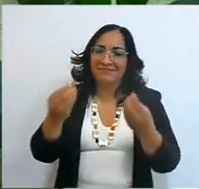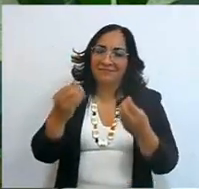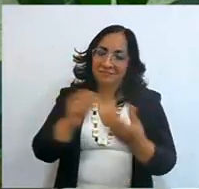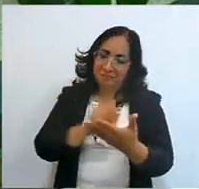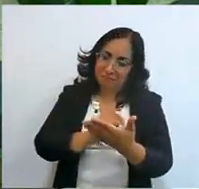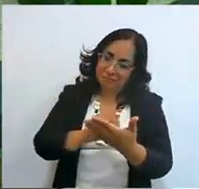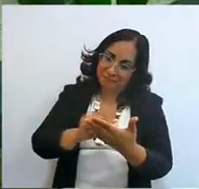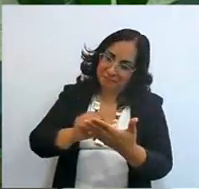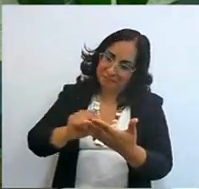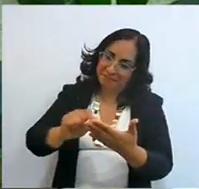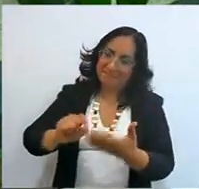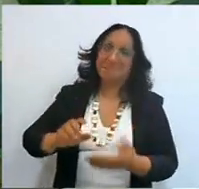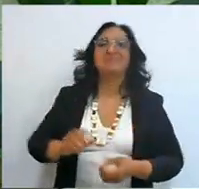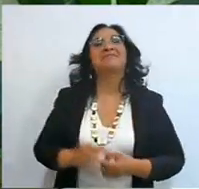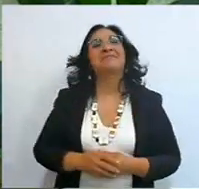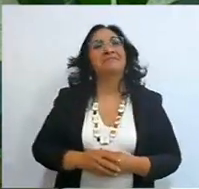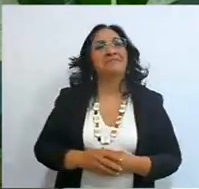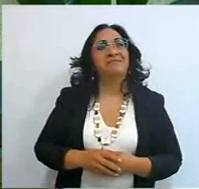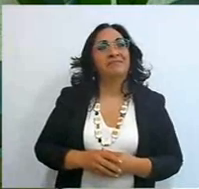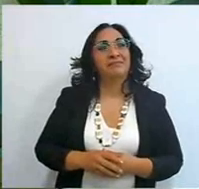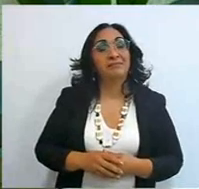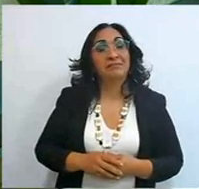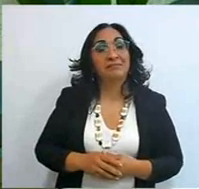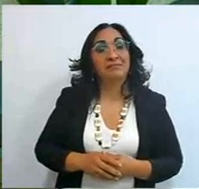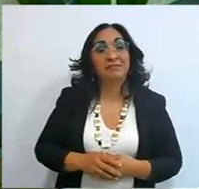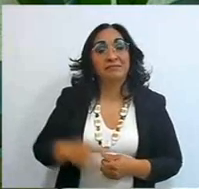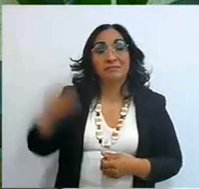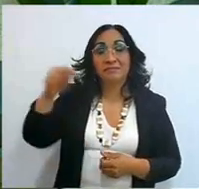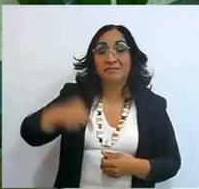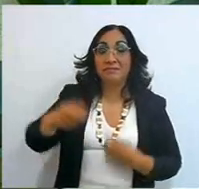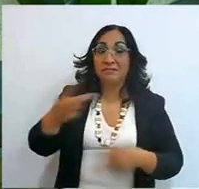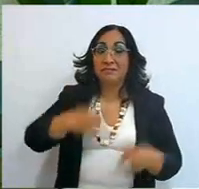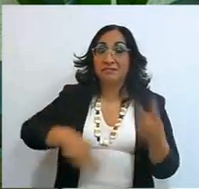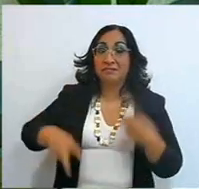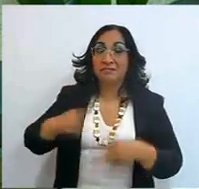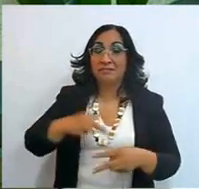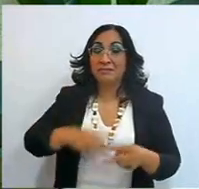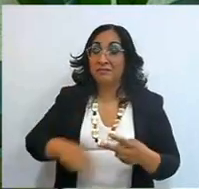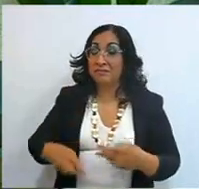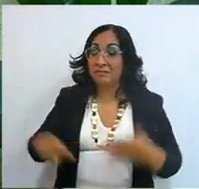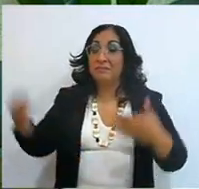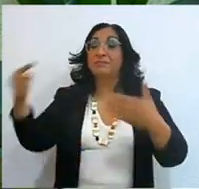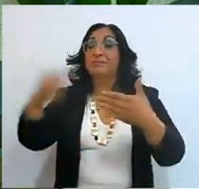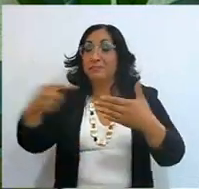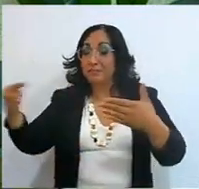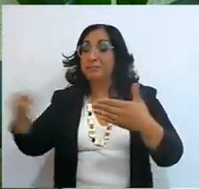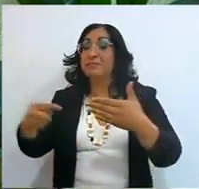there, all those are the ones we have to read, here come all the instructions,